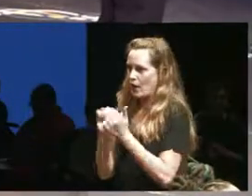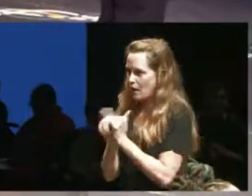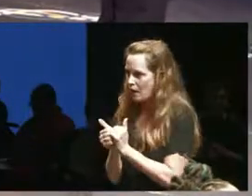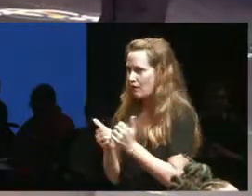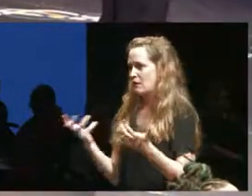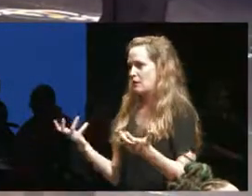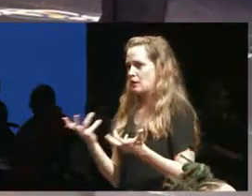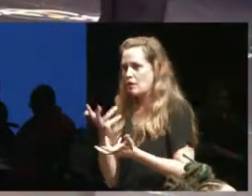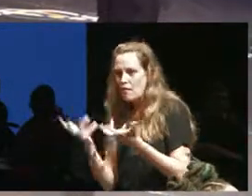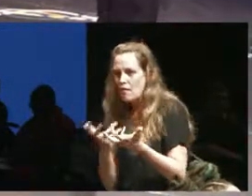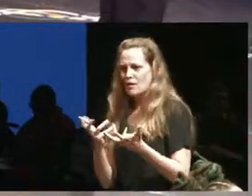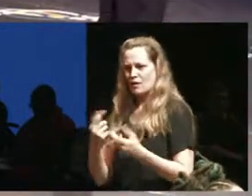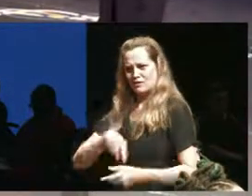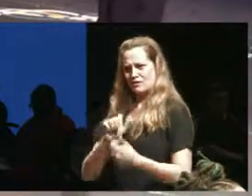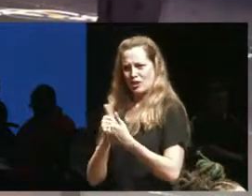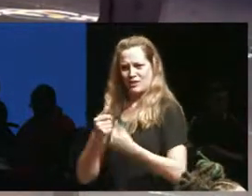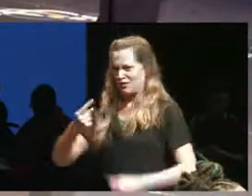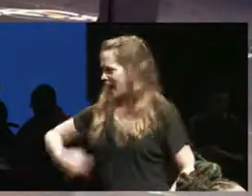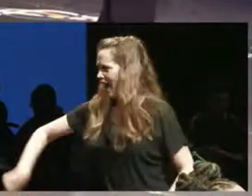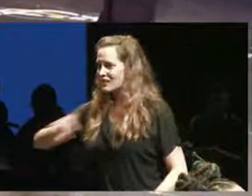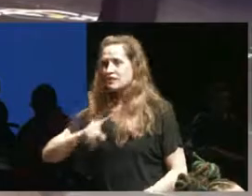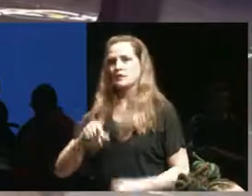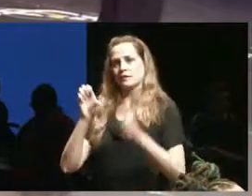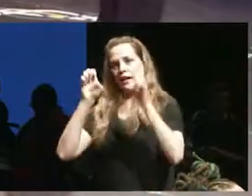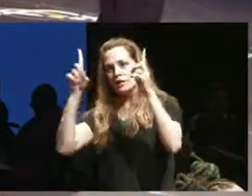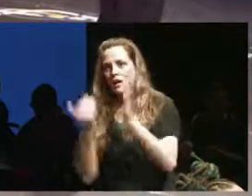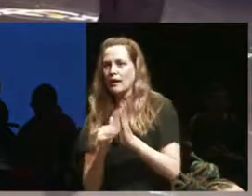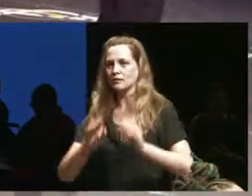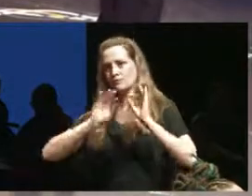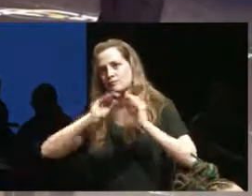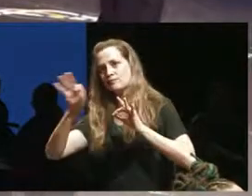really I think challenging for a lot of us and you know